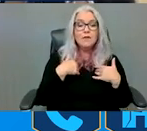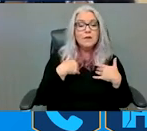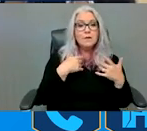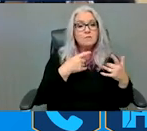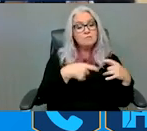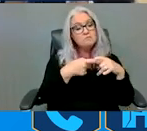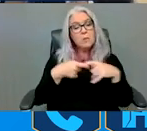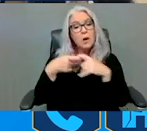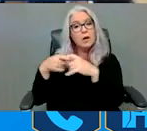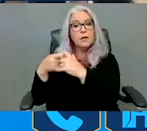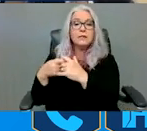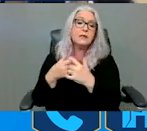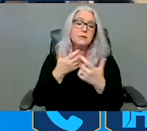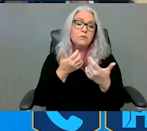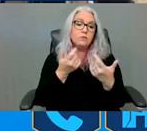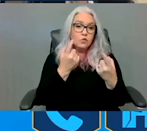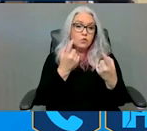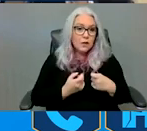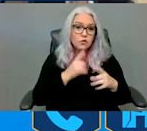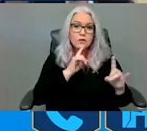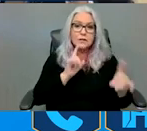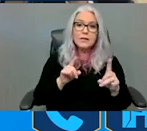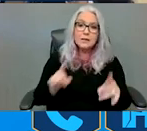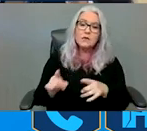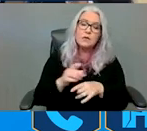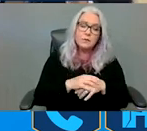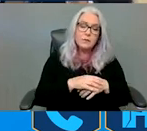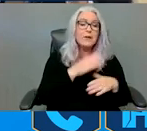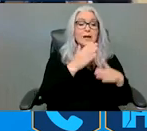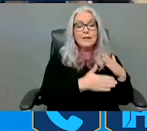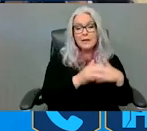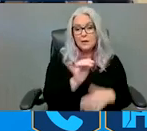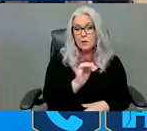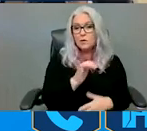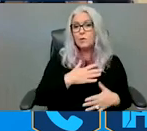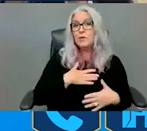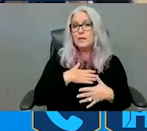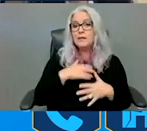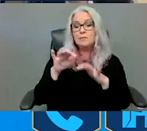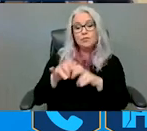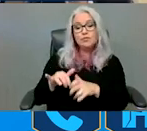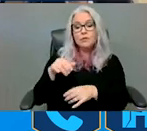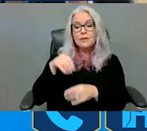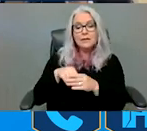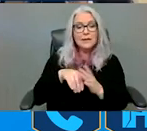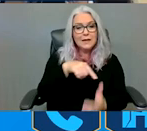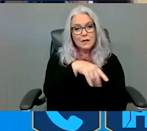will pause to take questions, as well as pausing at the end for additional questions; so please, feel free to pop your questions in the Q&A at any